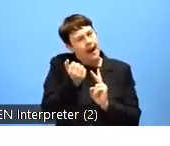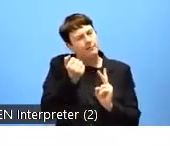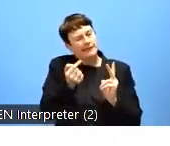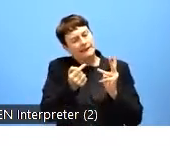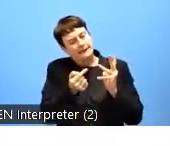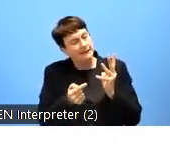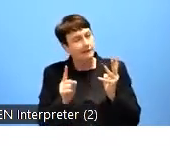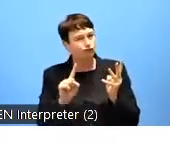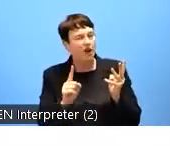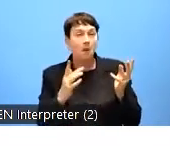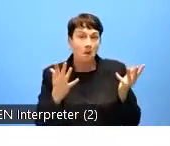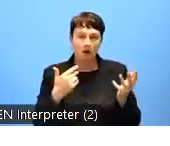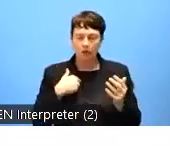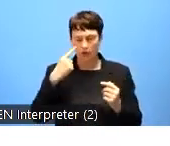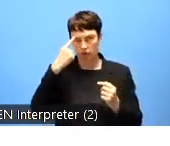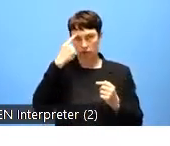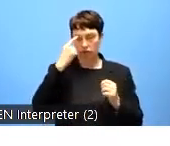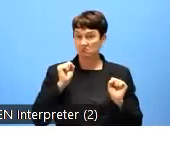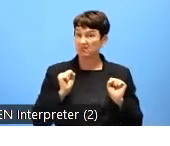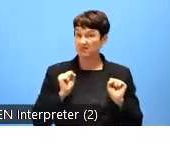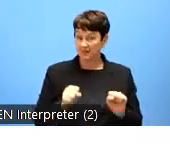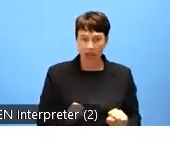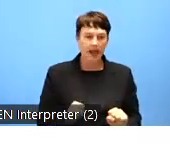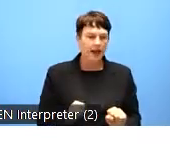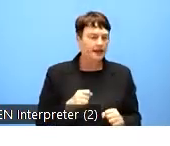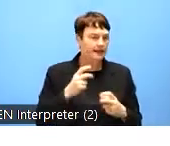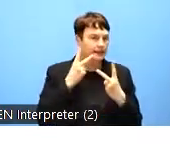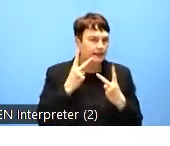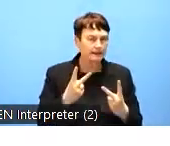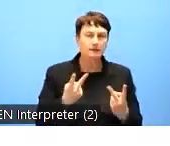of the feedback and enforcement mechanisms in each Member States, the implementation